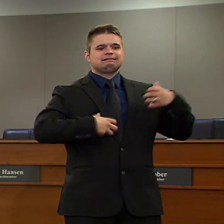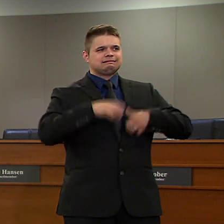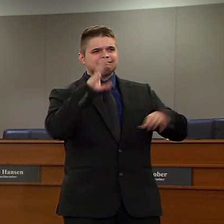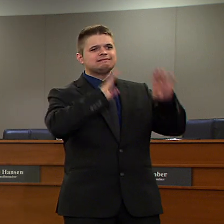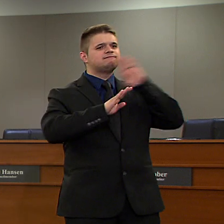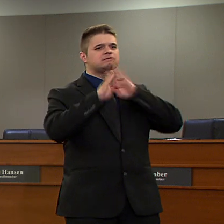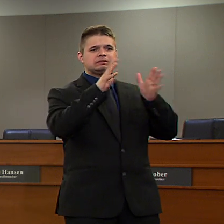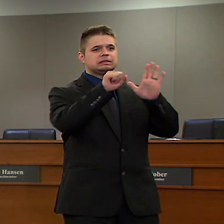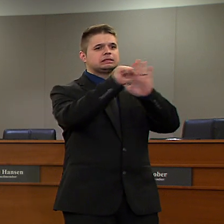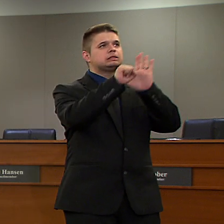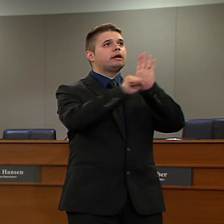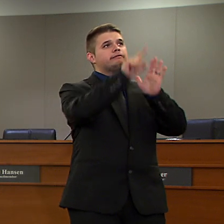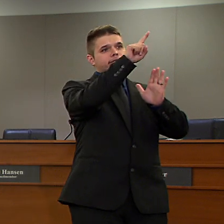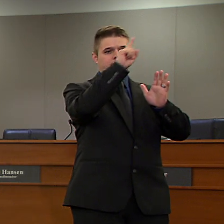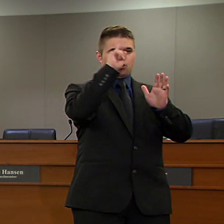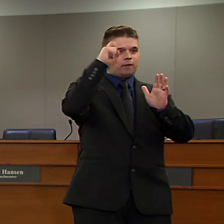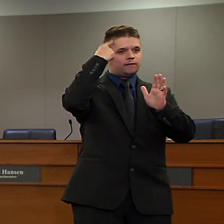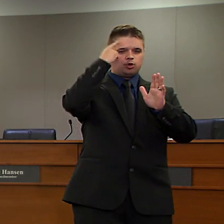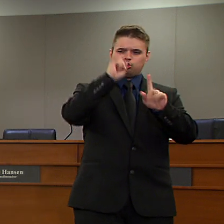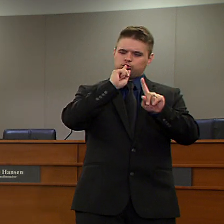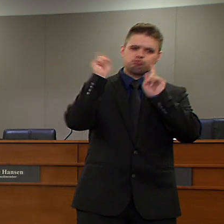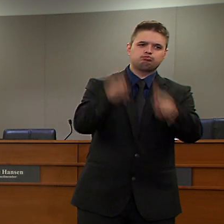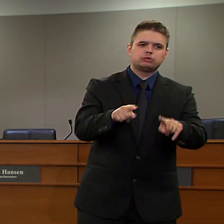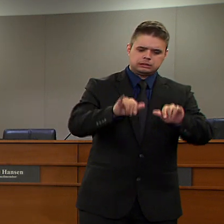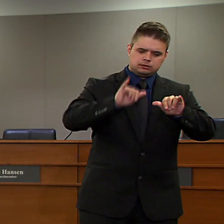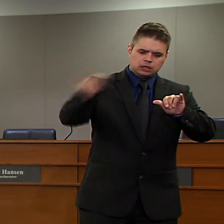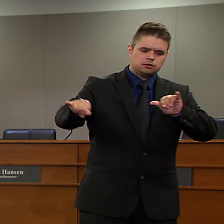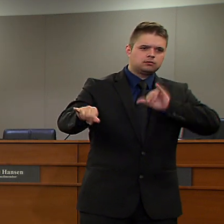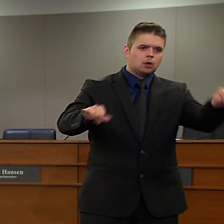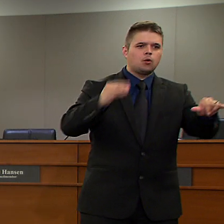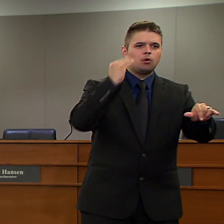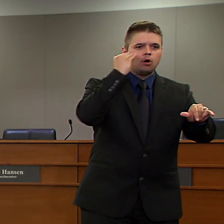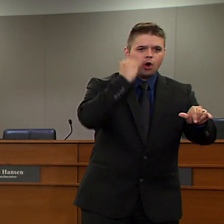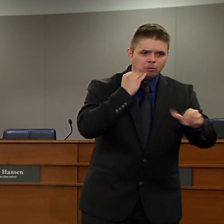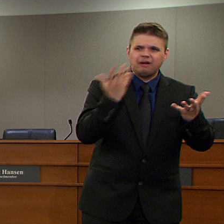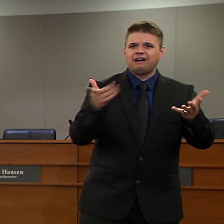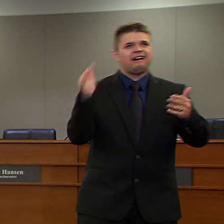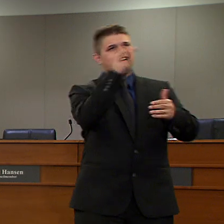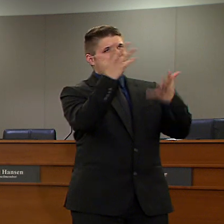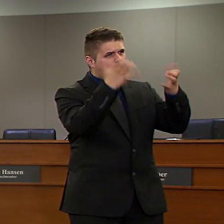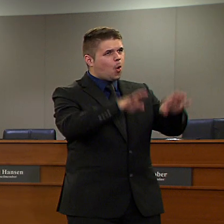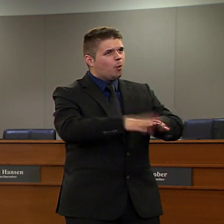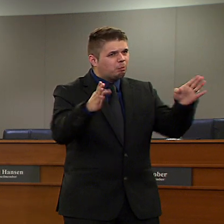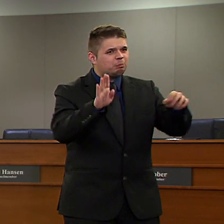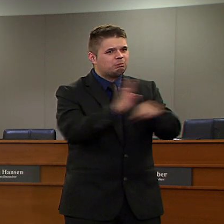to reopen businesses right away. I want to make sure everyone understands that the Governor's